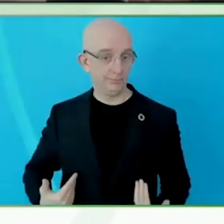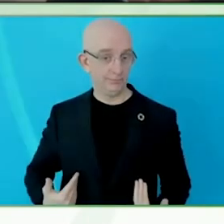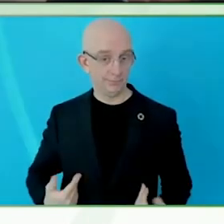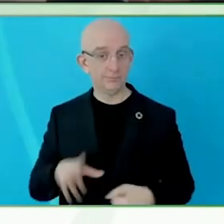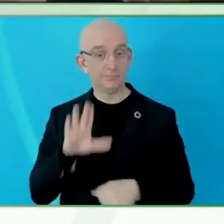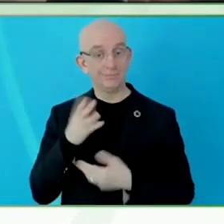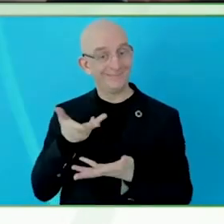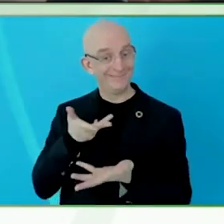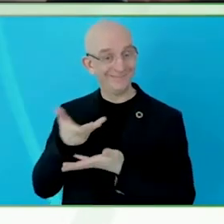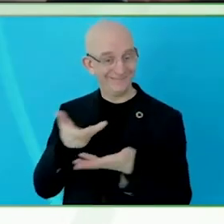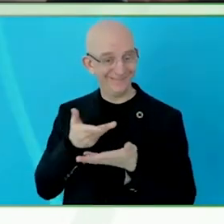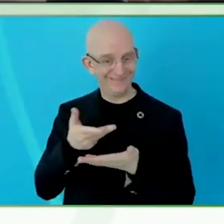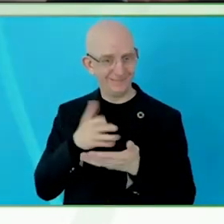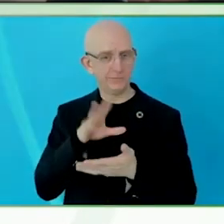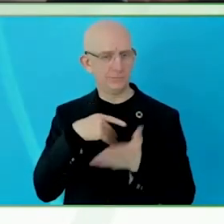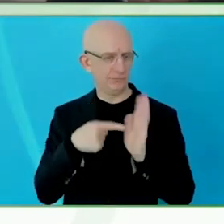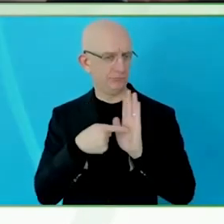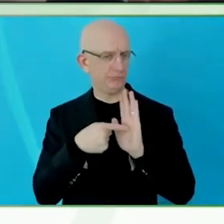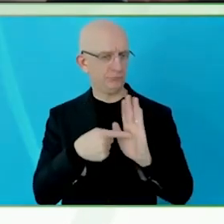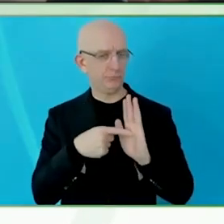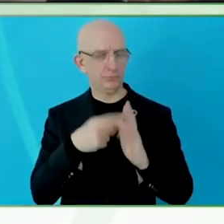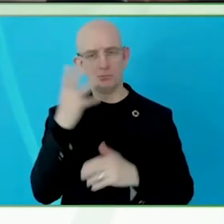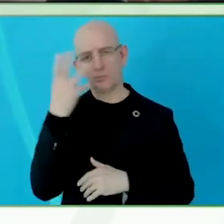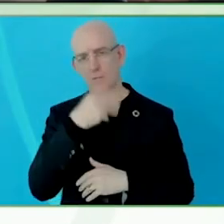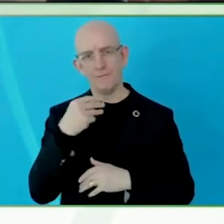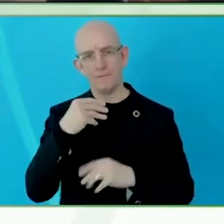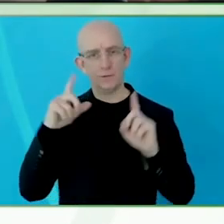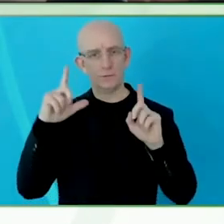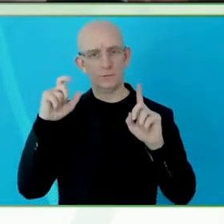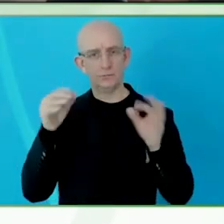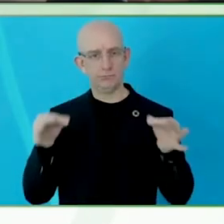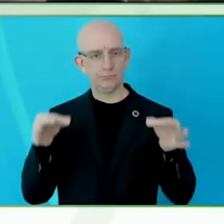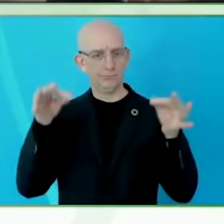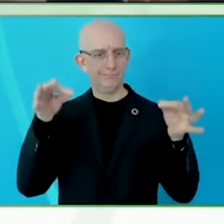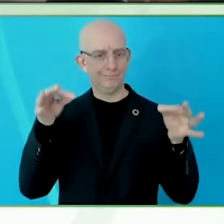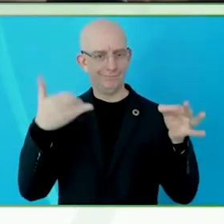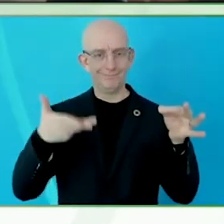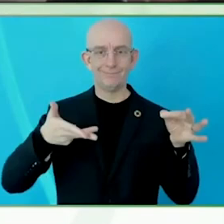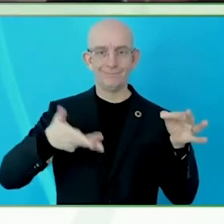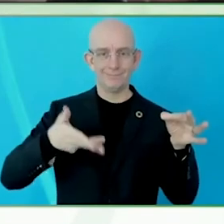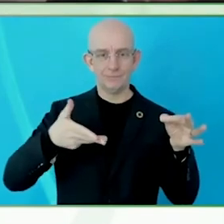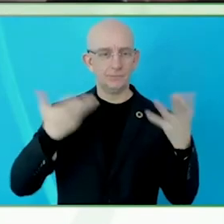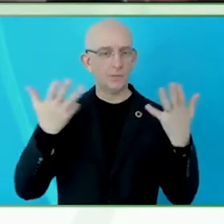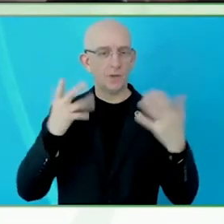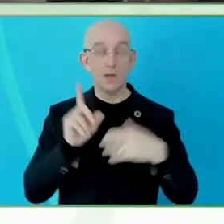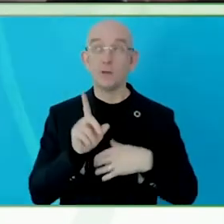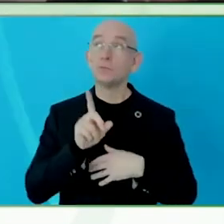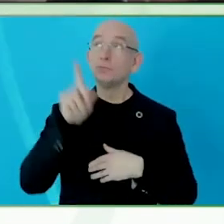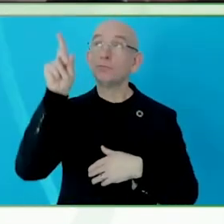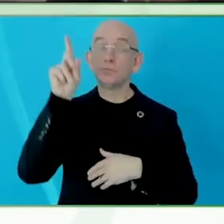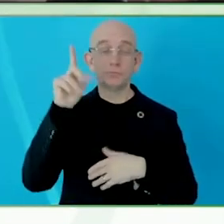this have the ability to inspire and create a sense of awe among people of our ages.